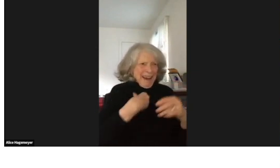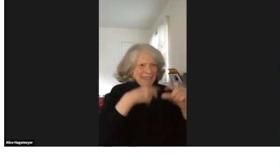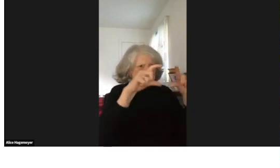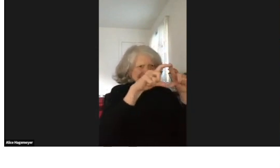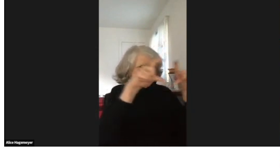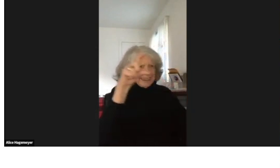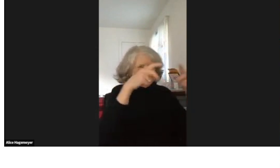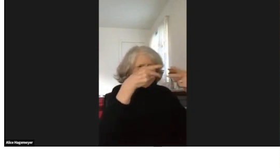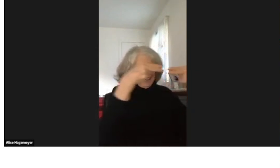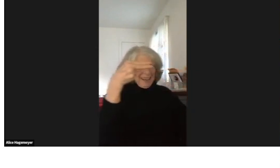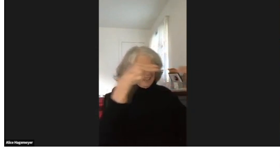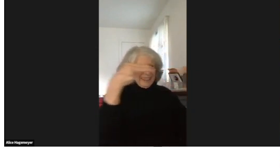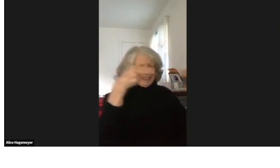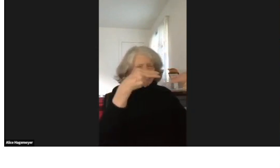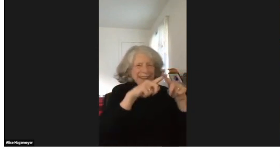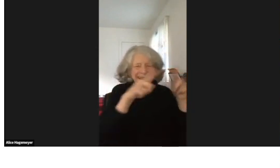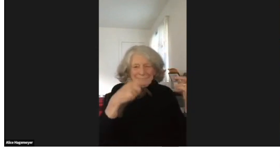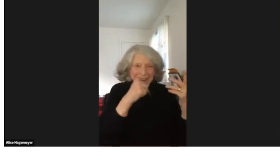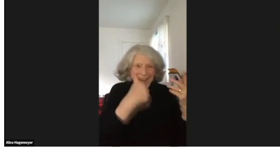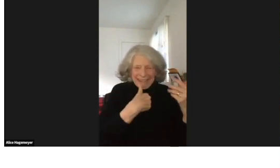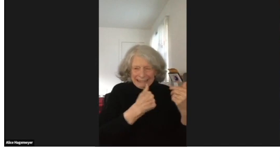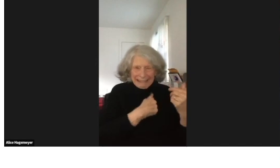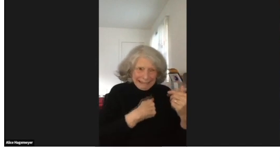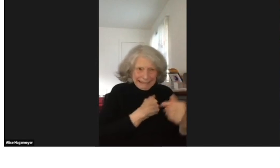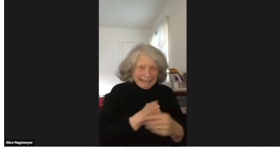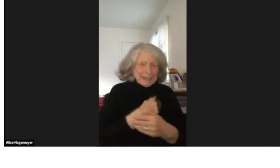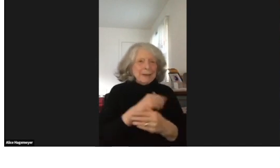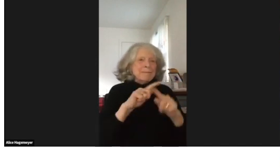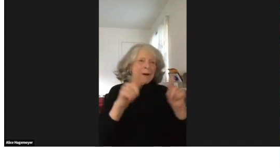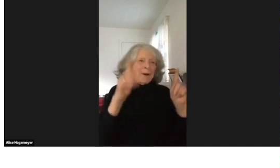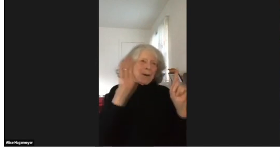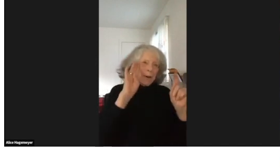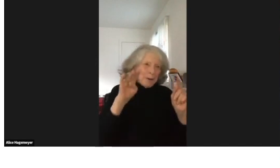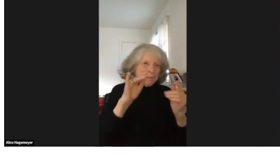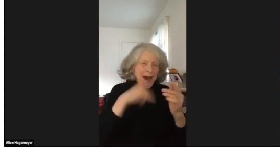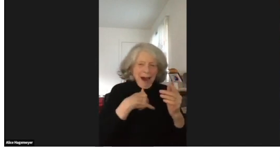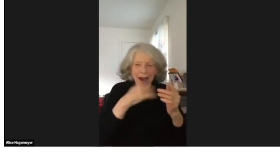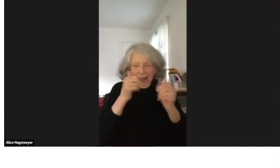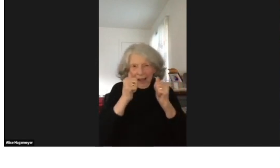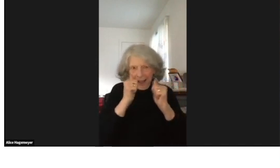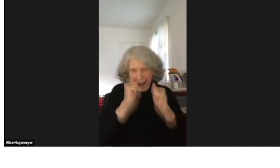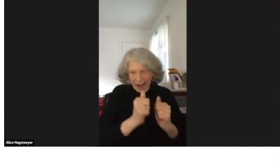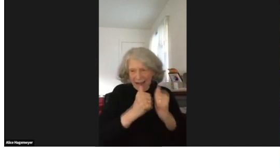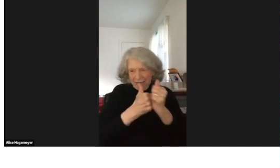I wish I had slides up but I don't. I apologize.